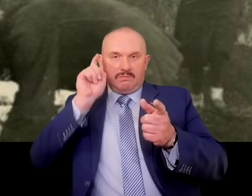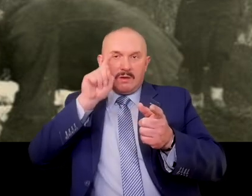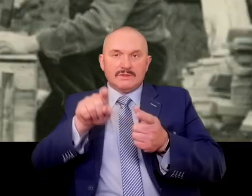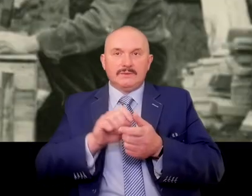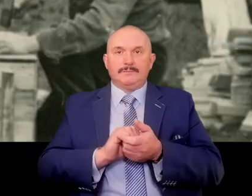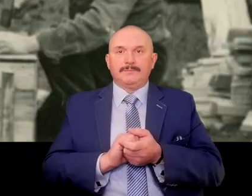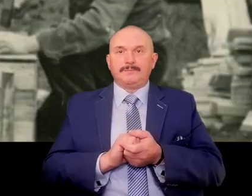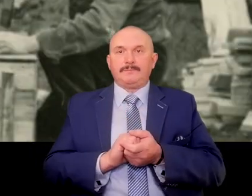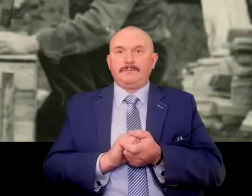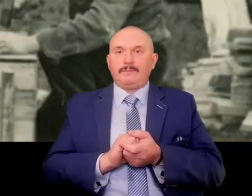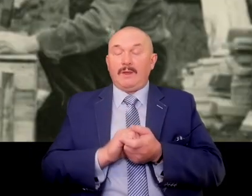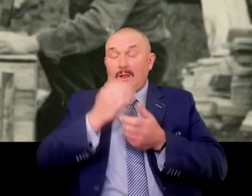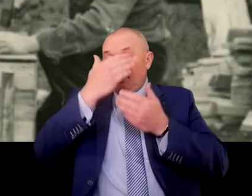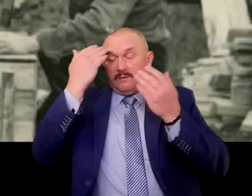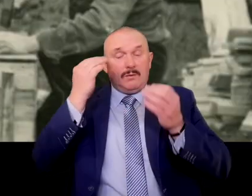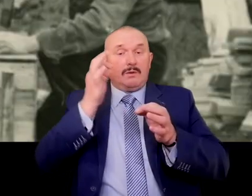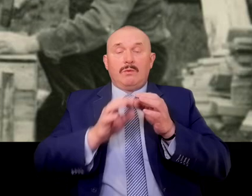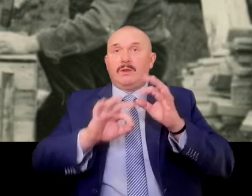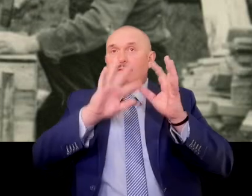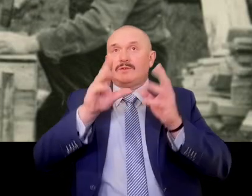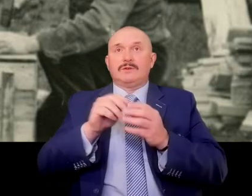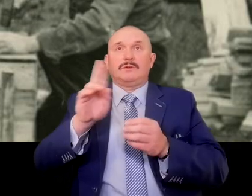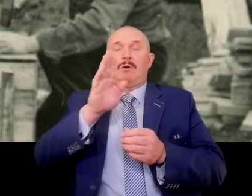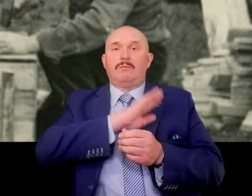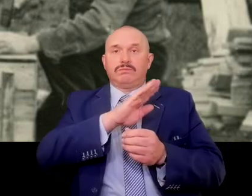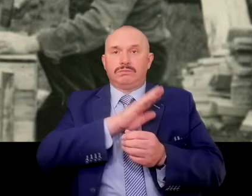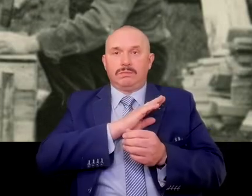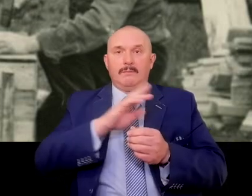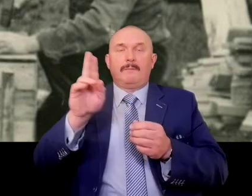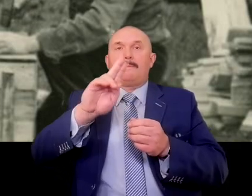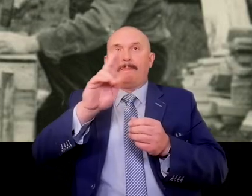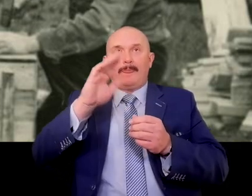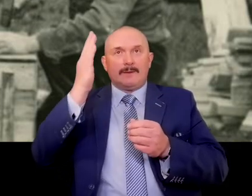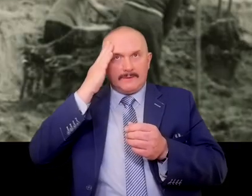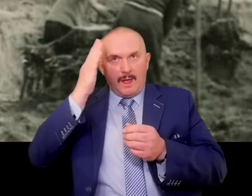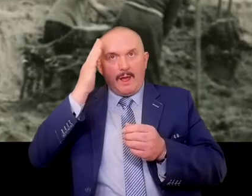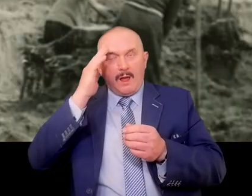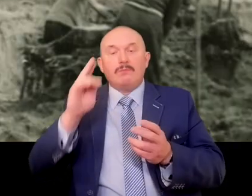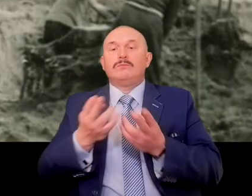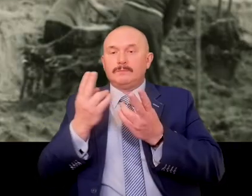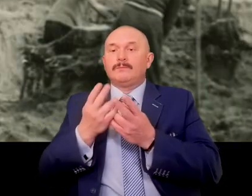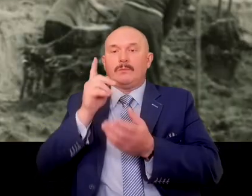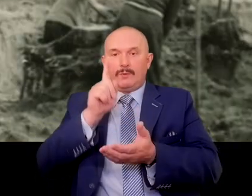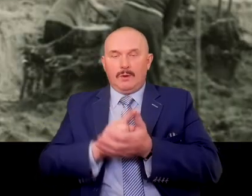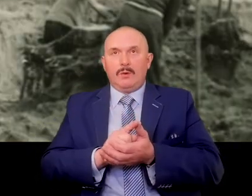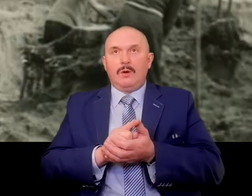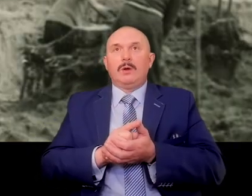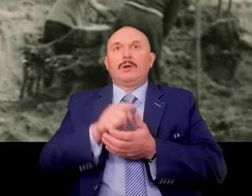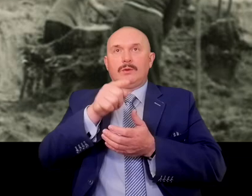We do not know the identities of all victims. Those that we do know were presented